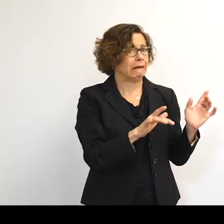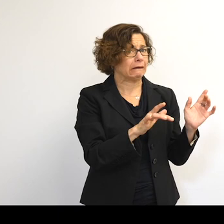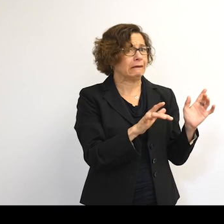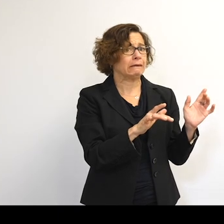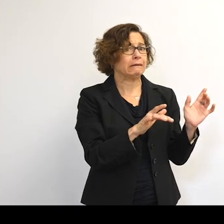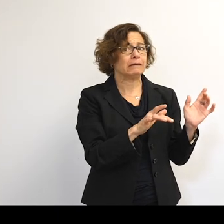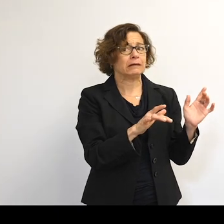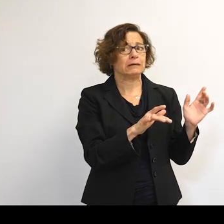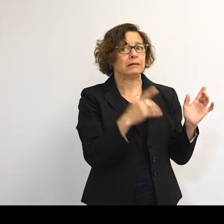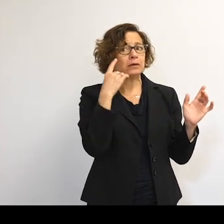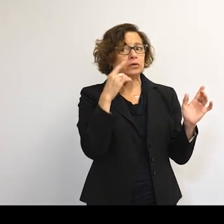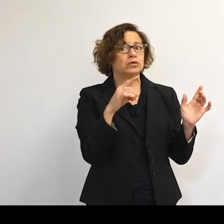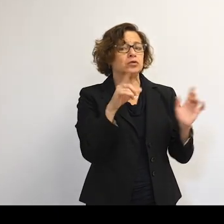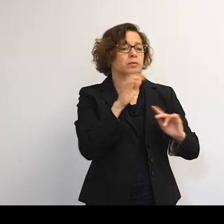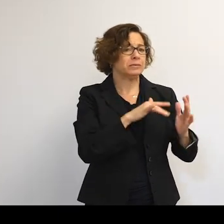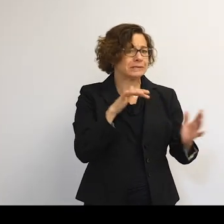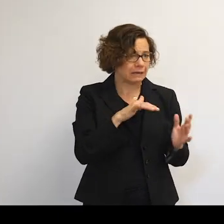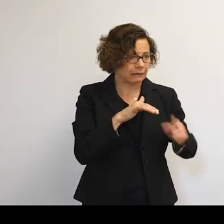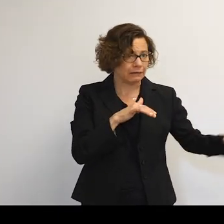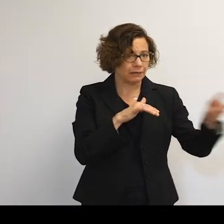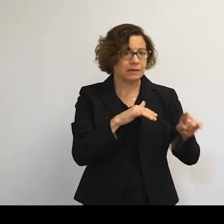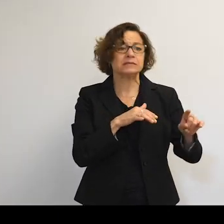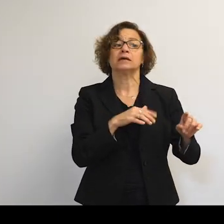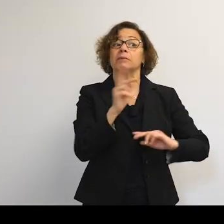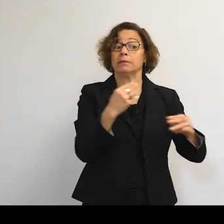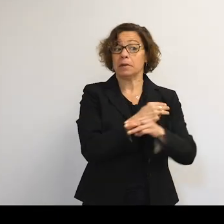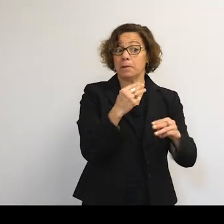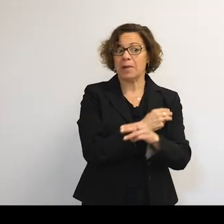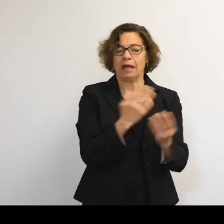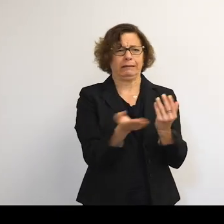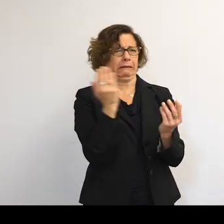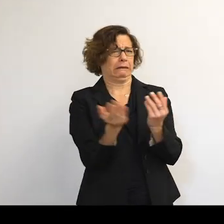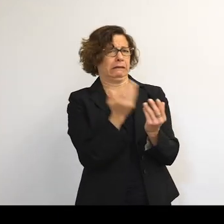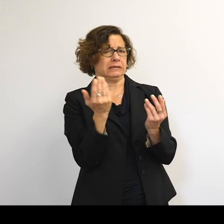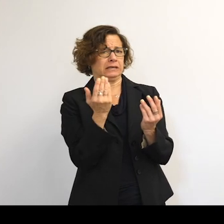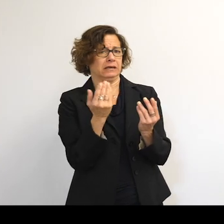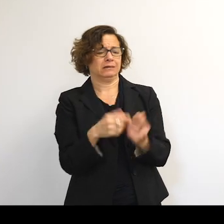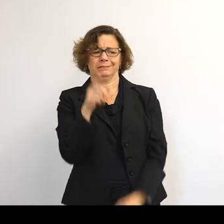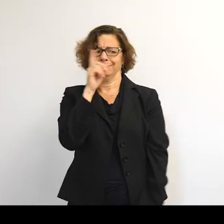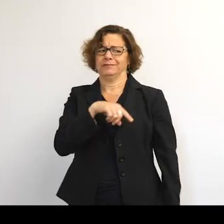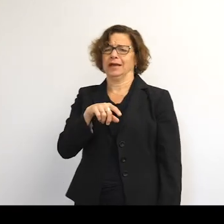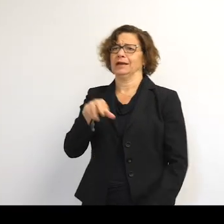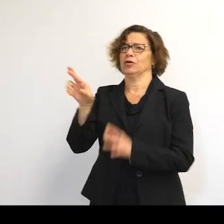after the in that it makes the math quite easy. So it's all a big fake how-- that rocket science is hard.